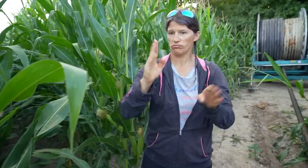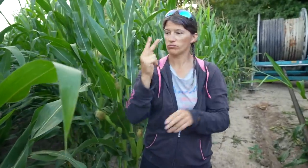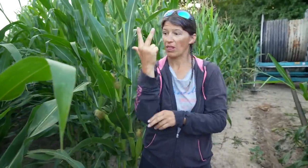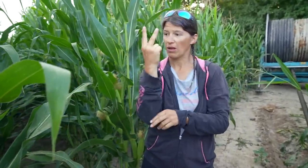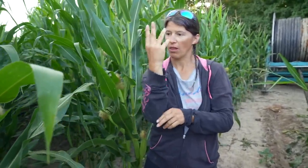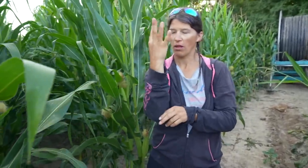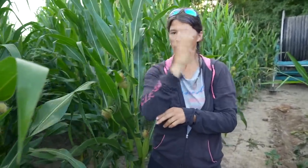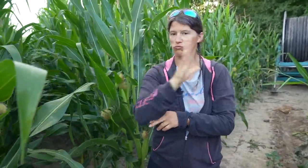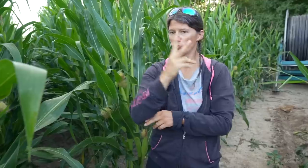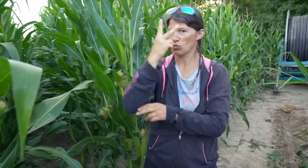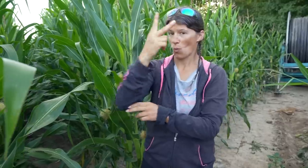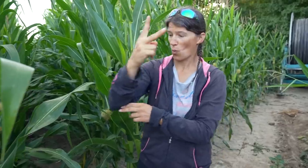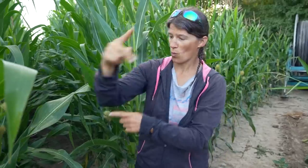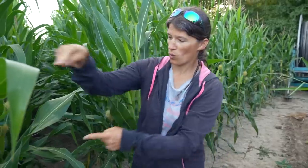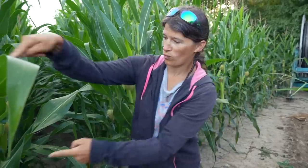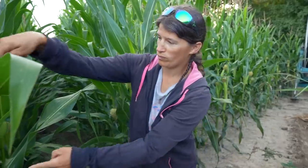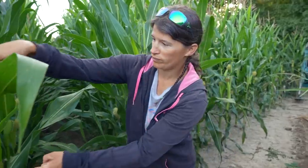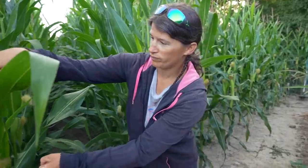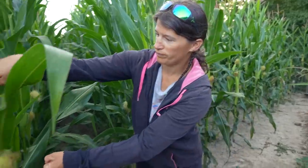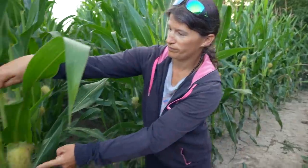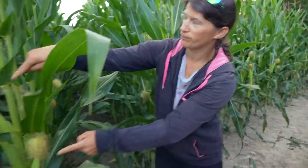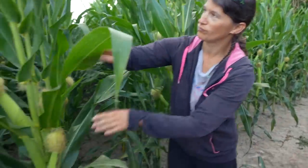that’s all.